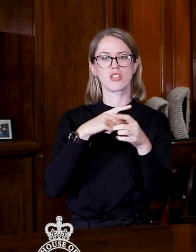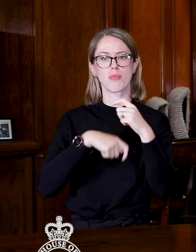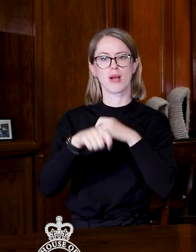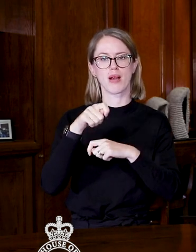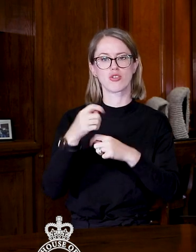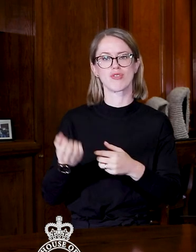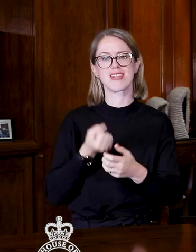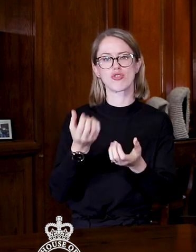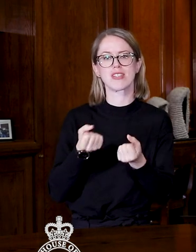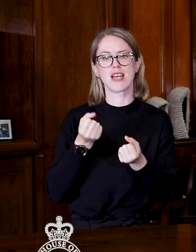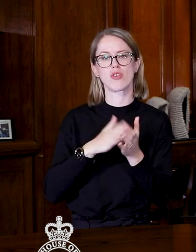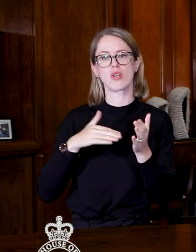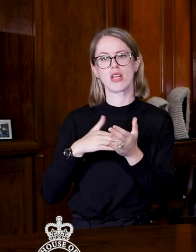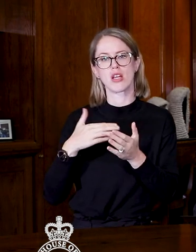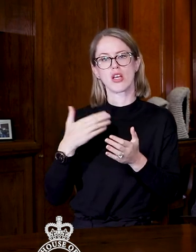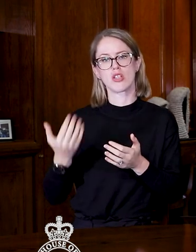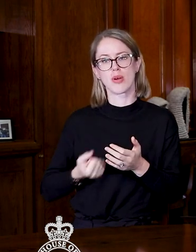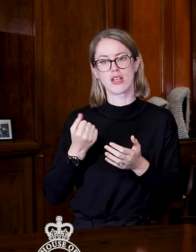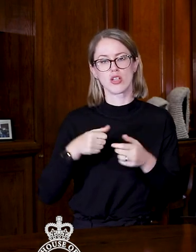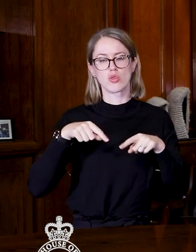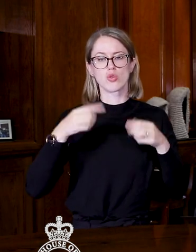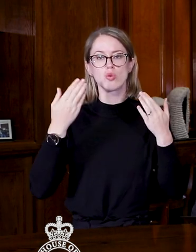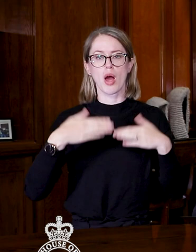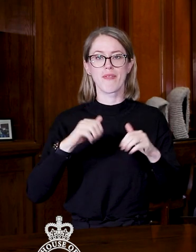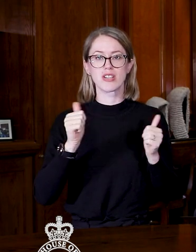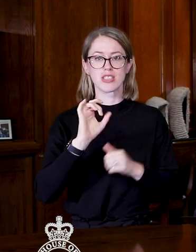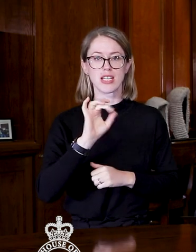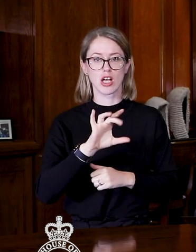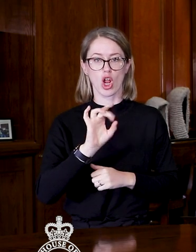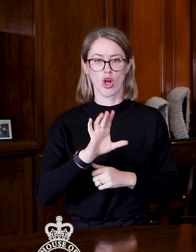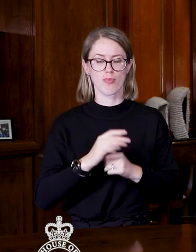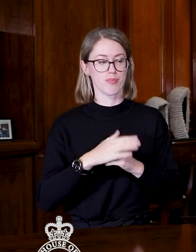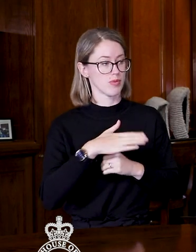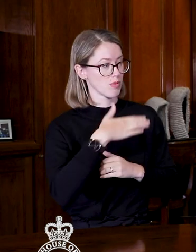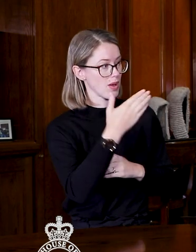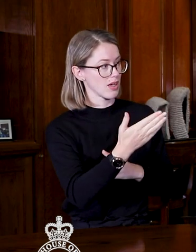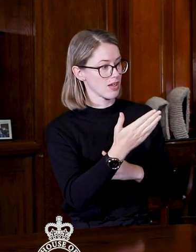So we'll finish tonight at 10:00pm and we're going to come back tomorrow at 2:00pm.